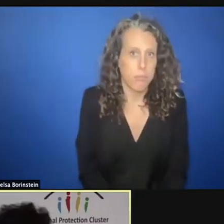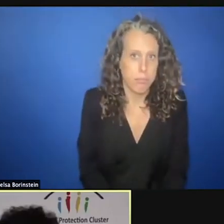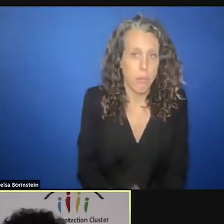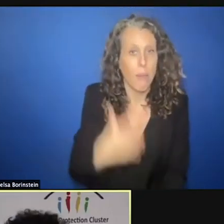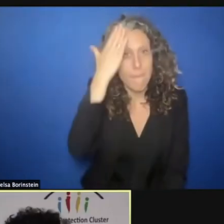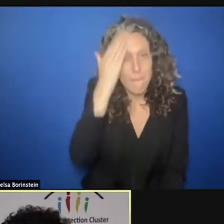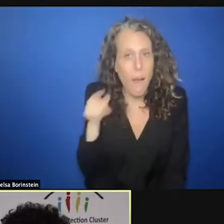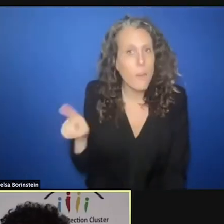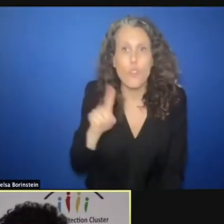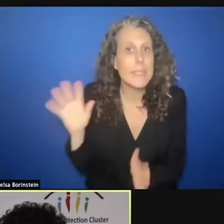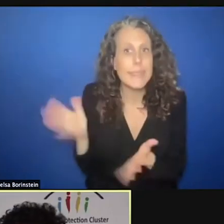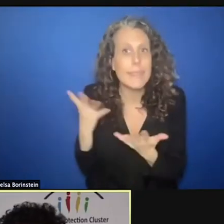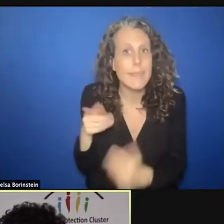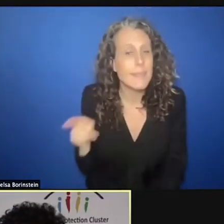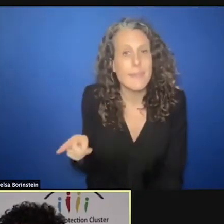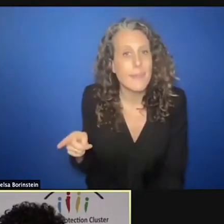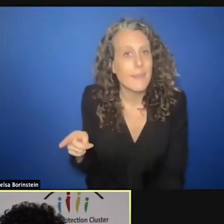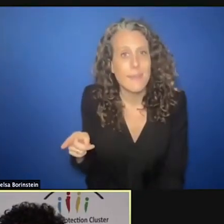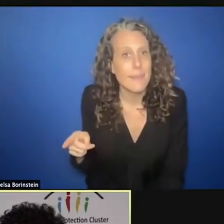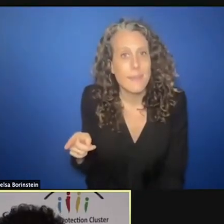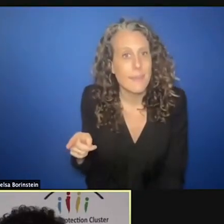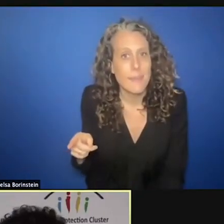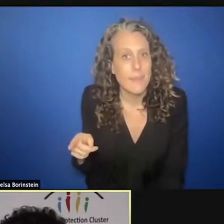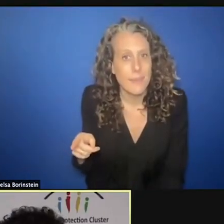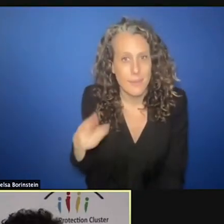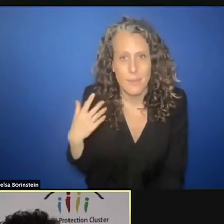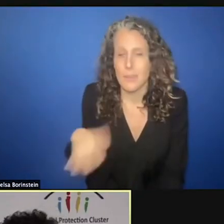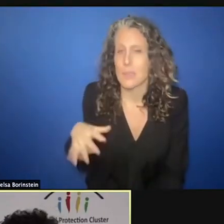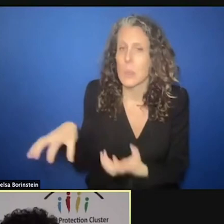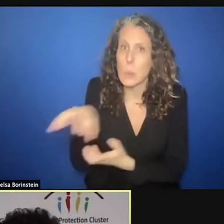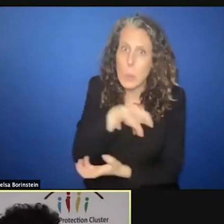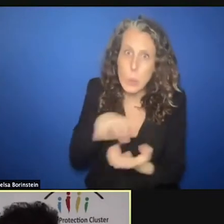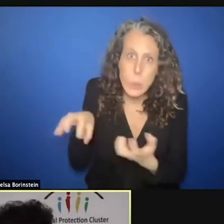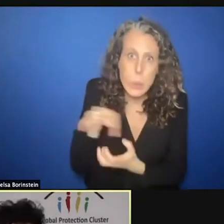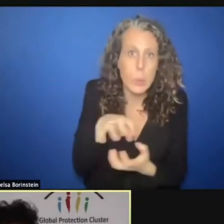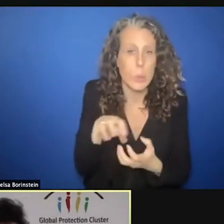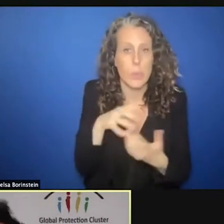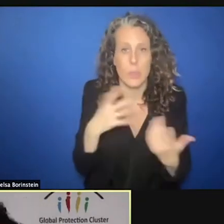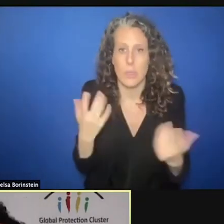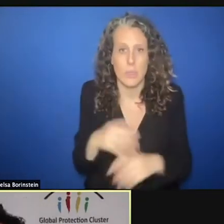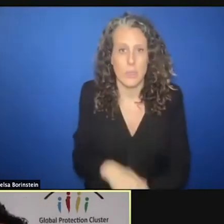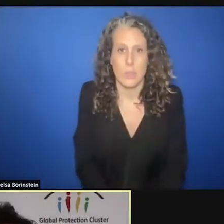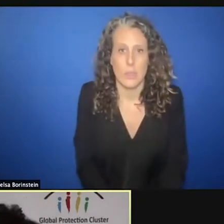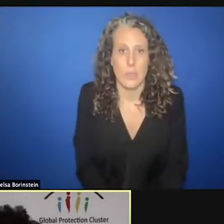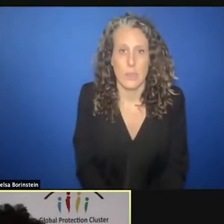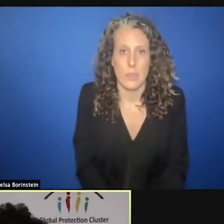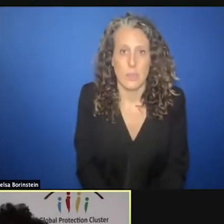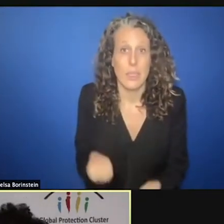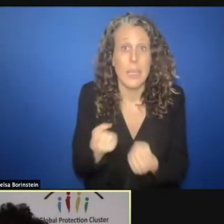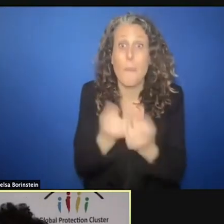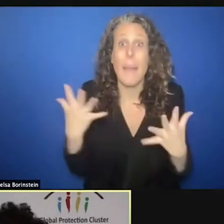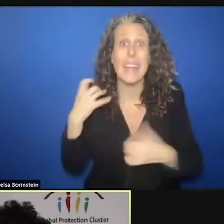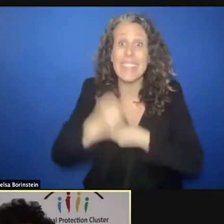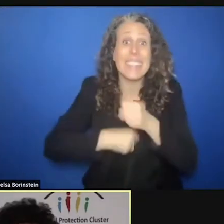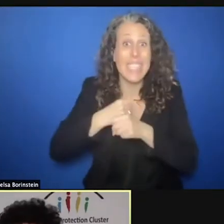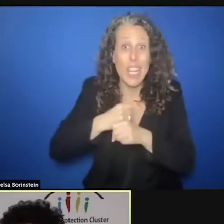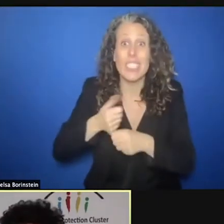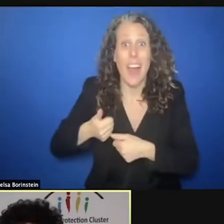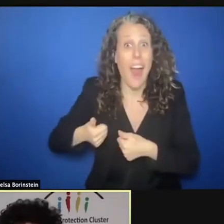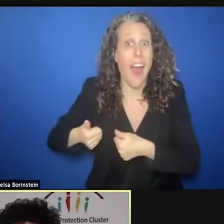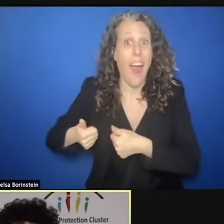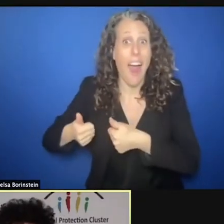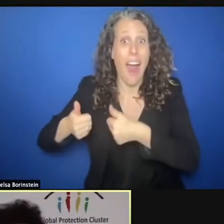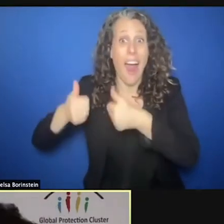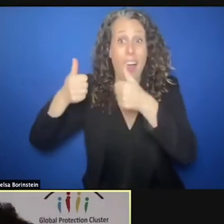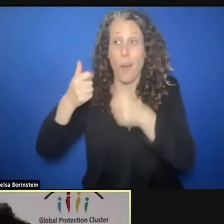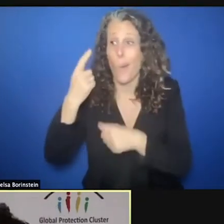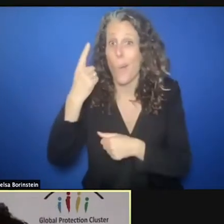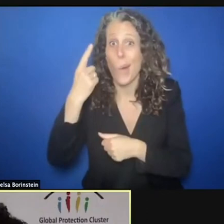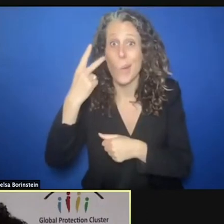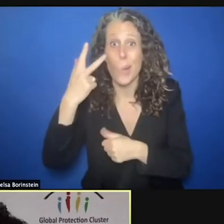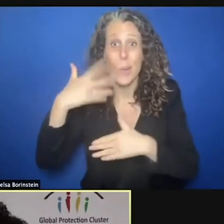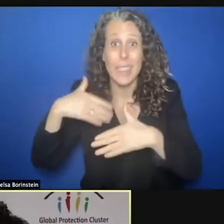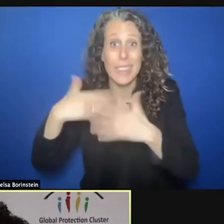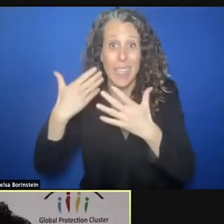They are risky. Because progress of years can be reversed in days. They are discrete and